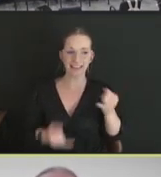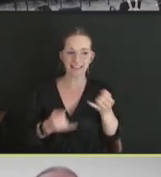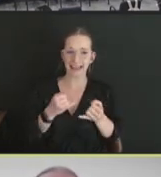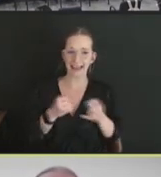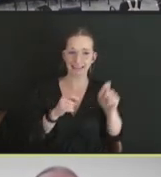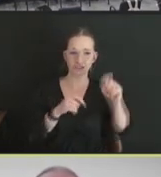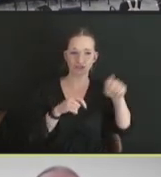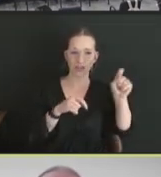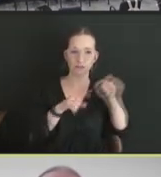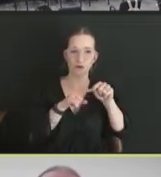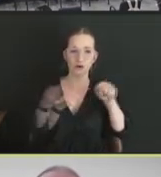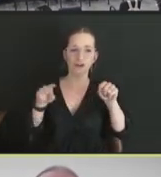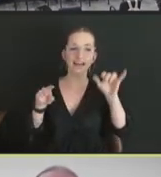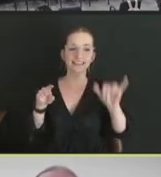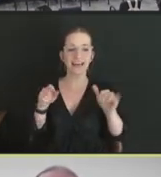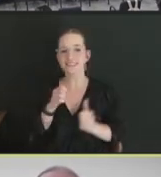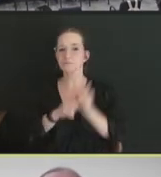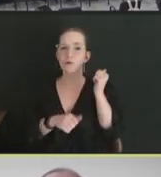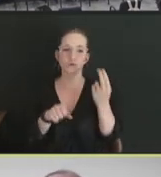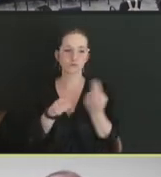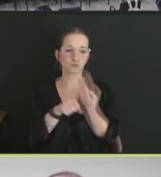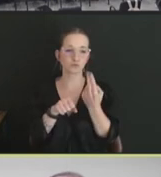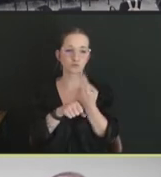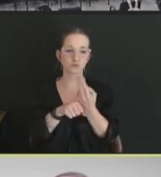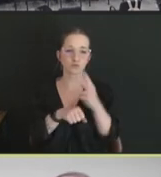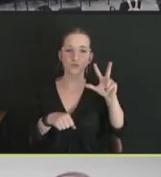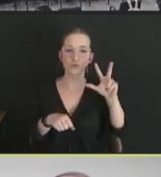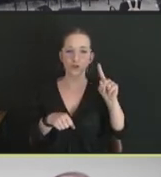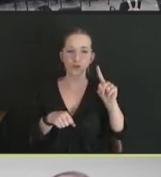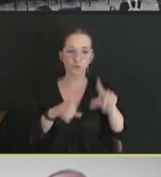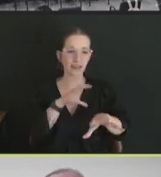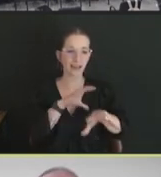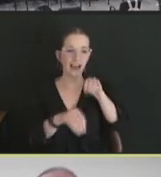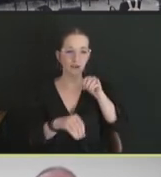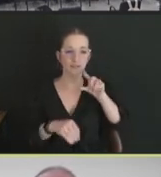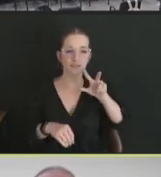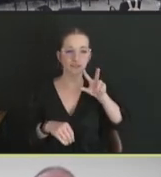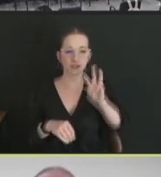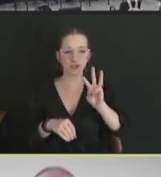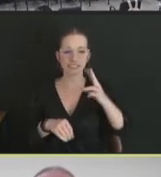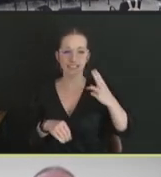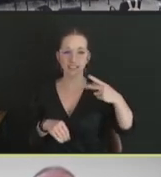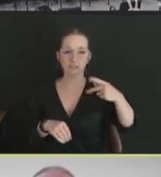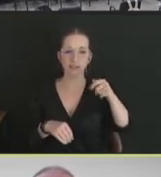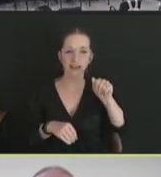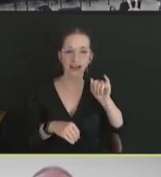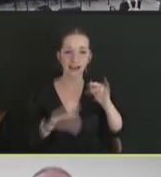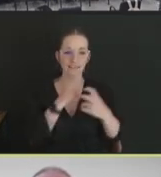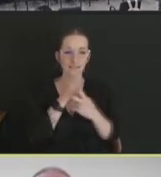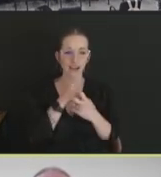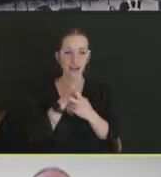control policy out there. And I'll talk a little bit more about depopulation now. So next slide.